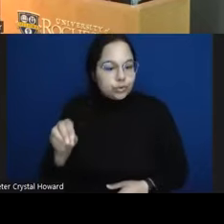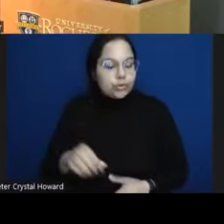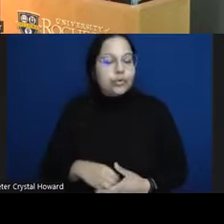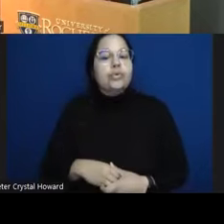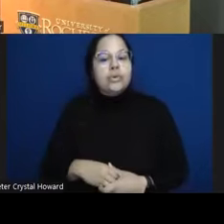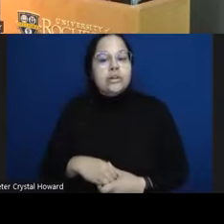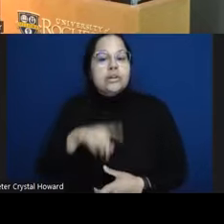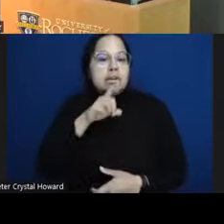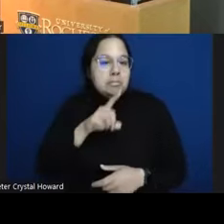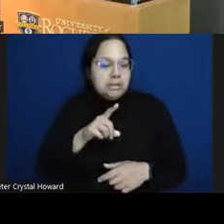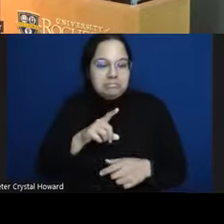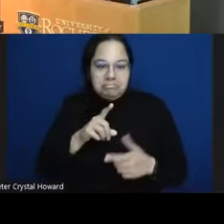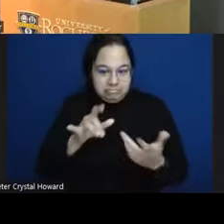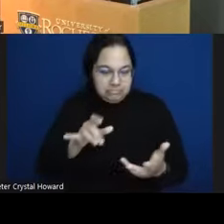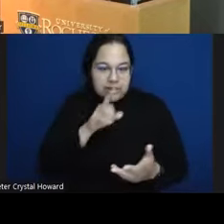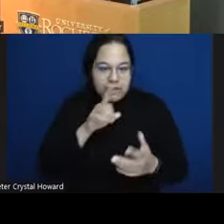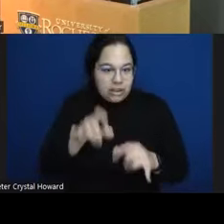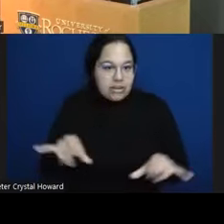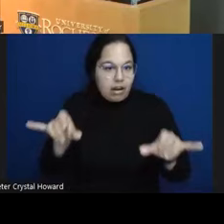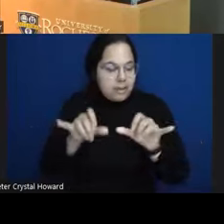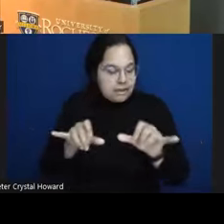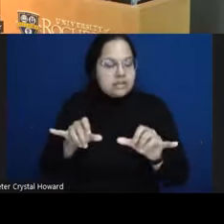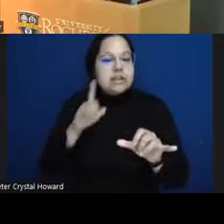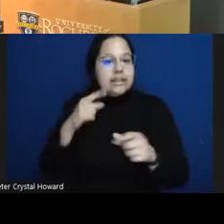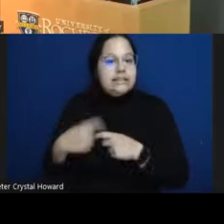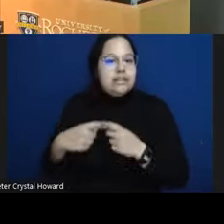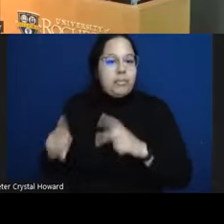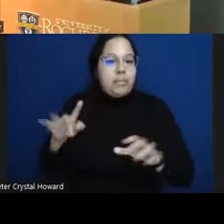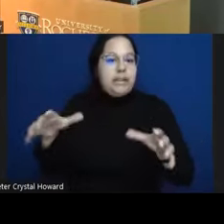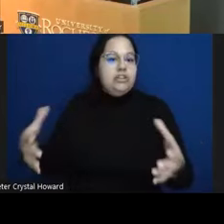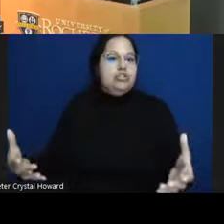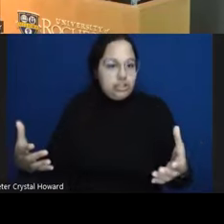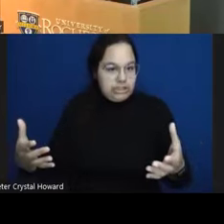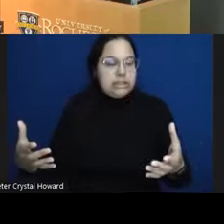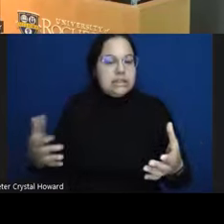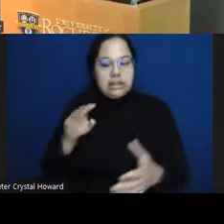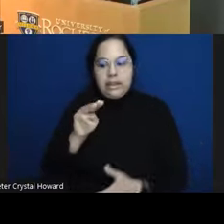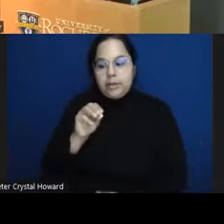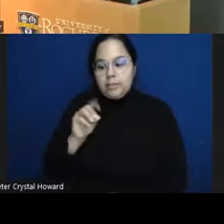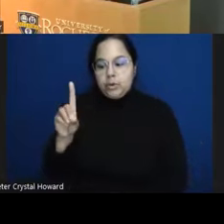populations um in the context of mood disorders and it's often misdiagnosed as schizophrenia so